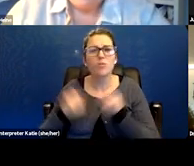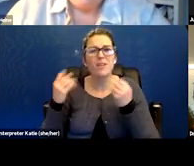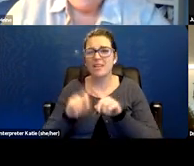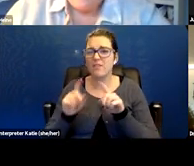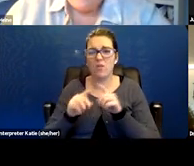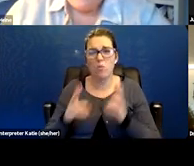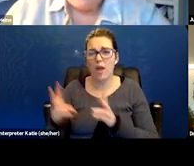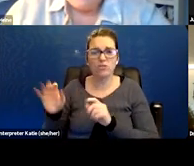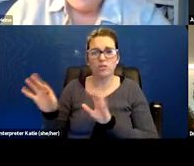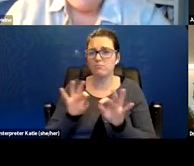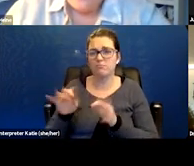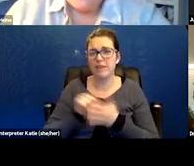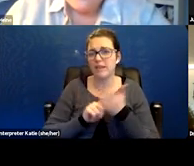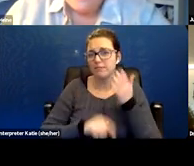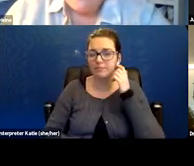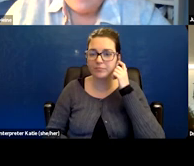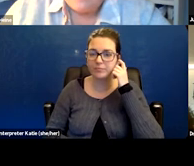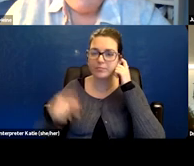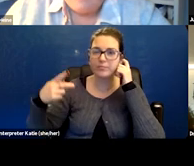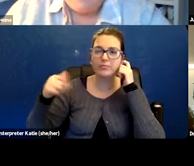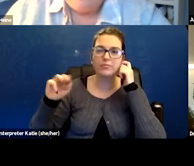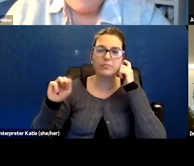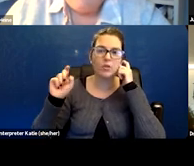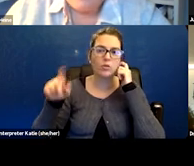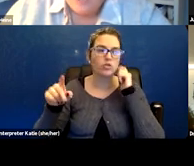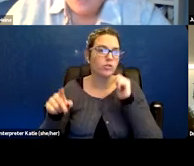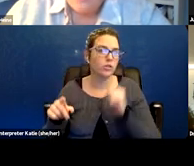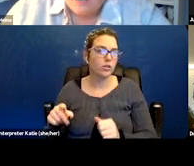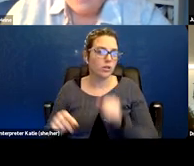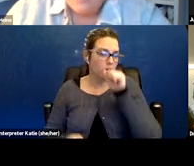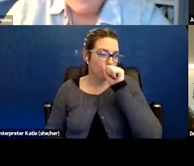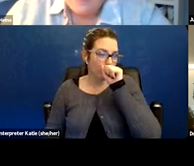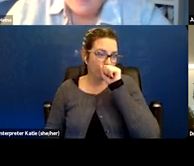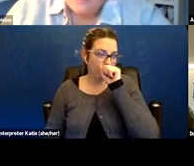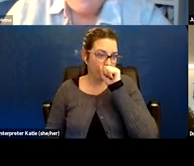So we have a question that came in. For long haulers,